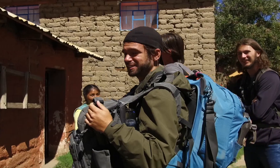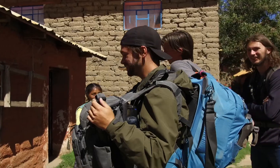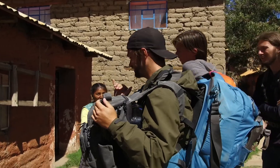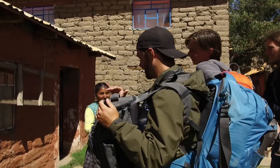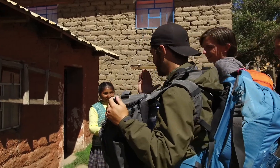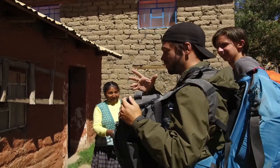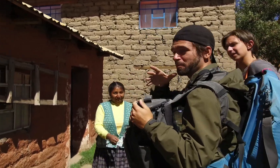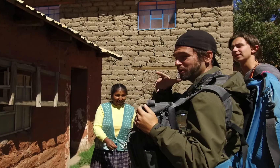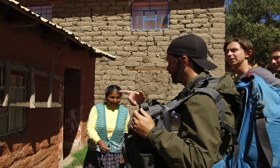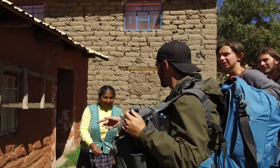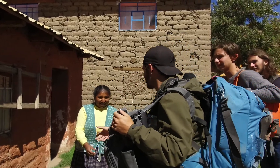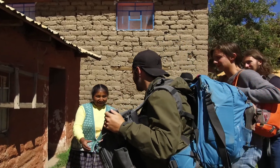She is our mother.